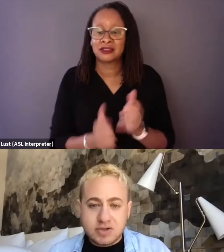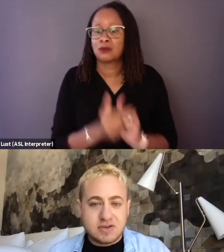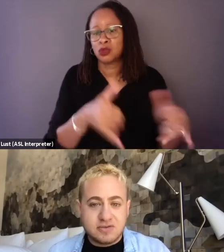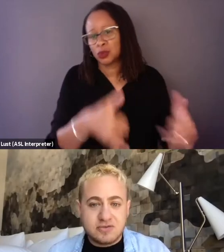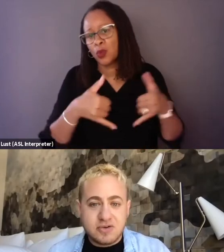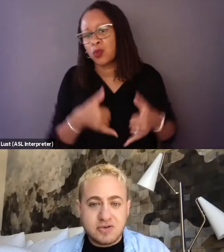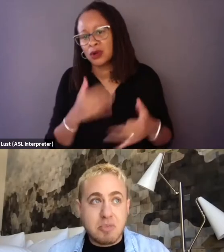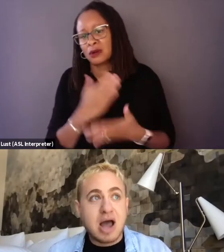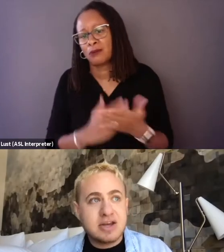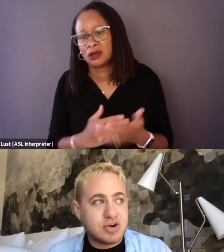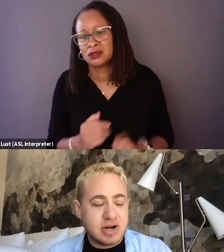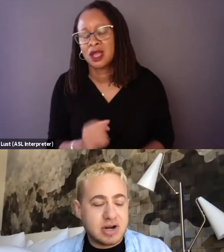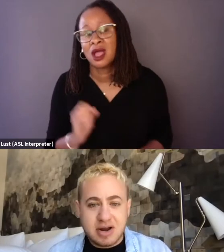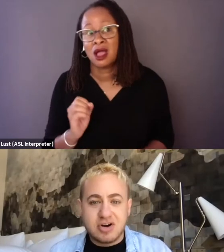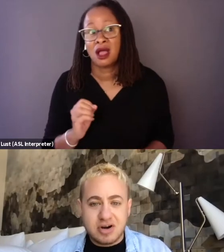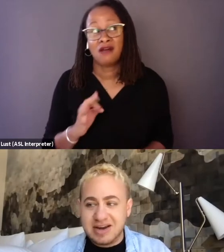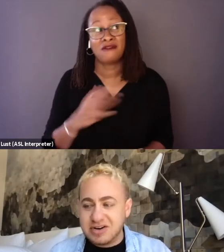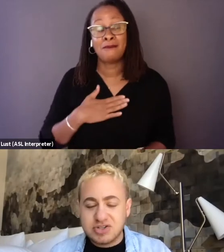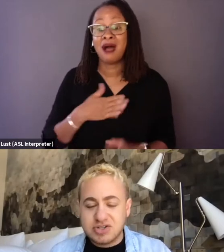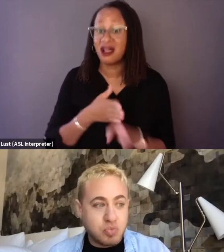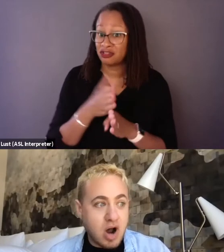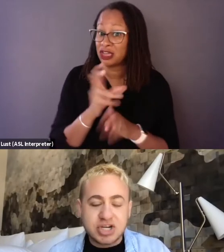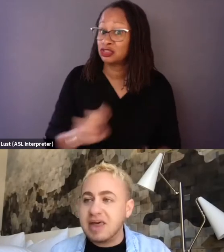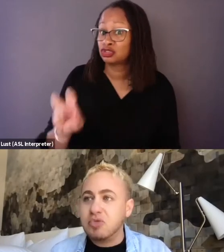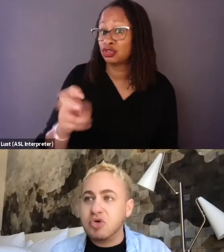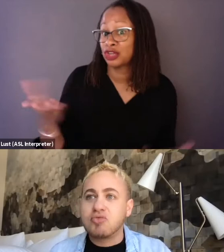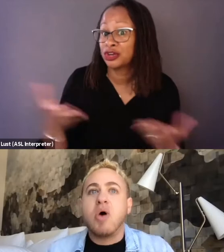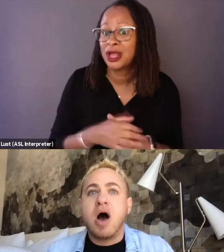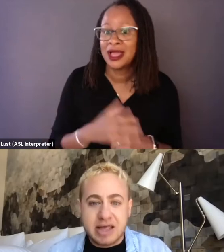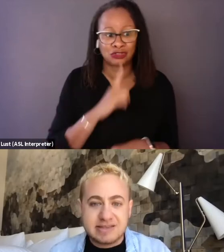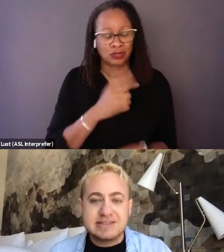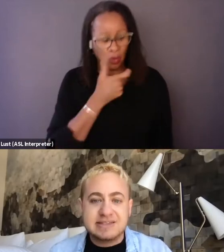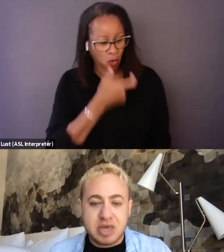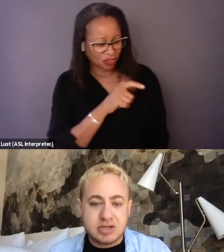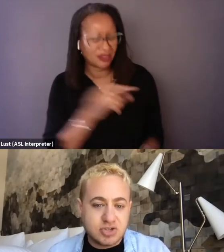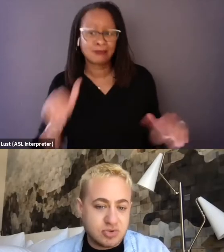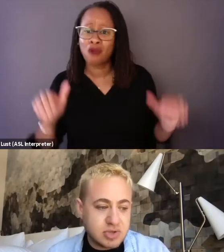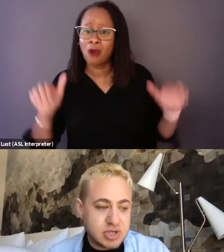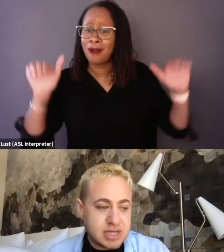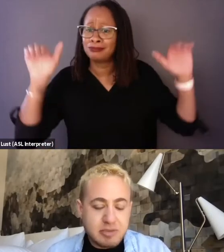parts of my career and journey here is, is watching them grow up and step into,